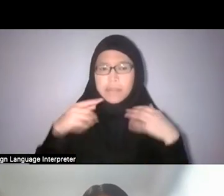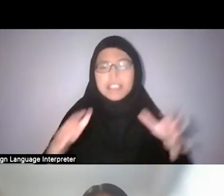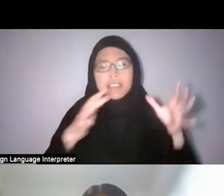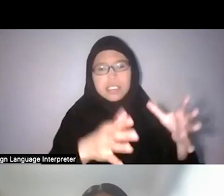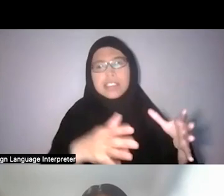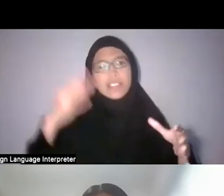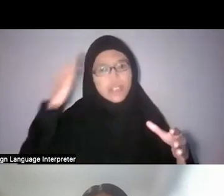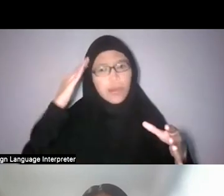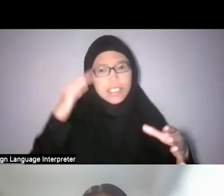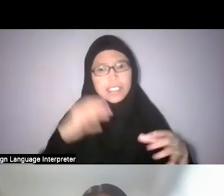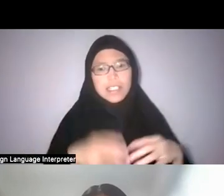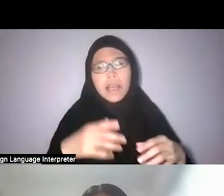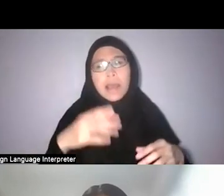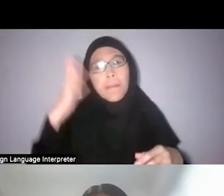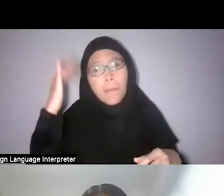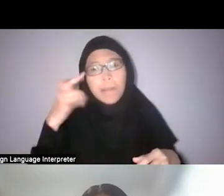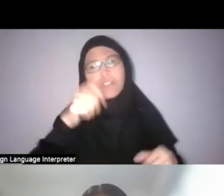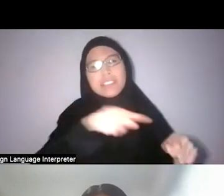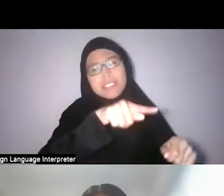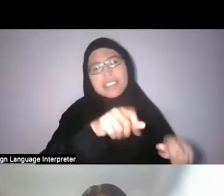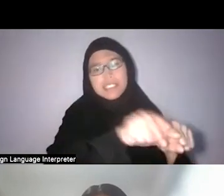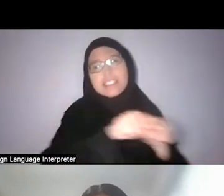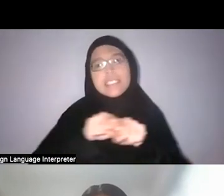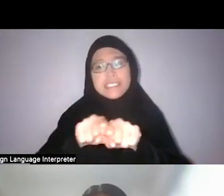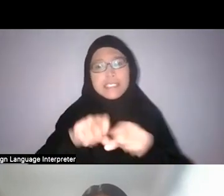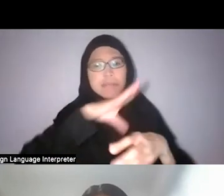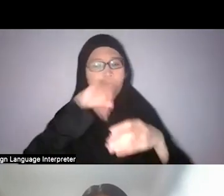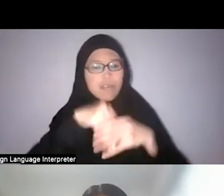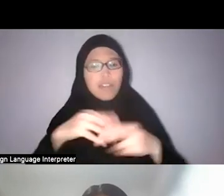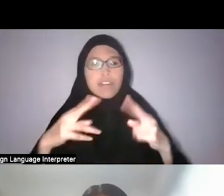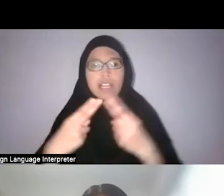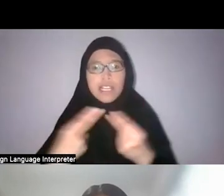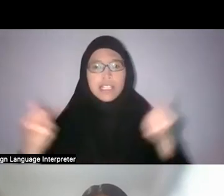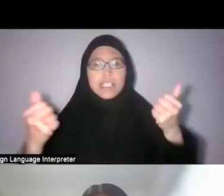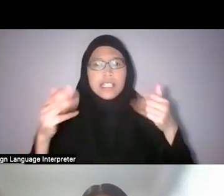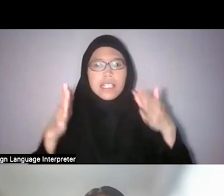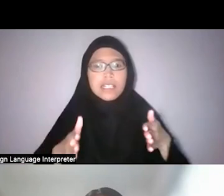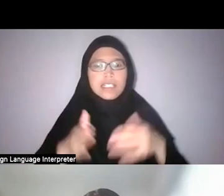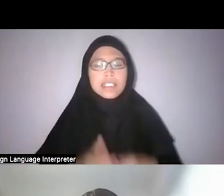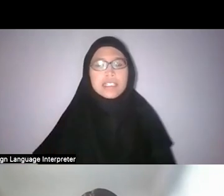It is a system that involves healers, that involves...